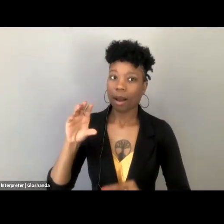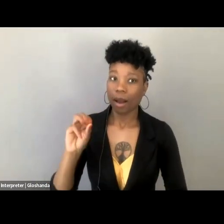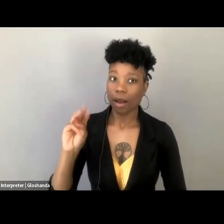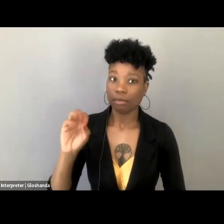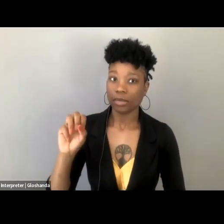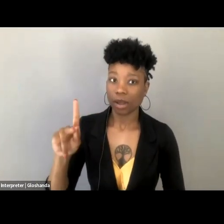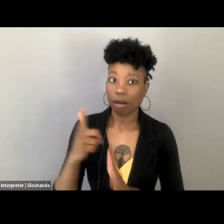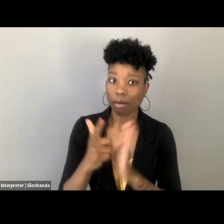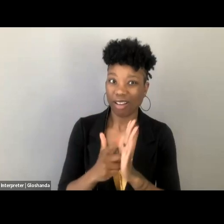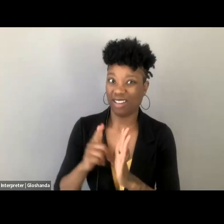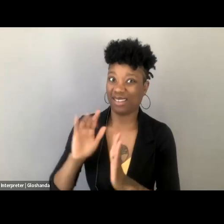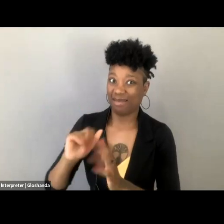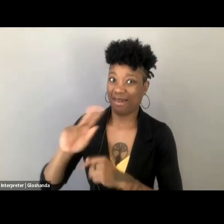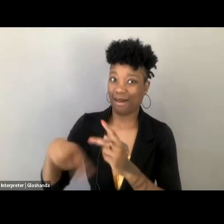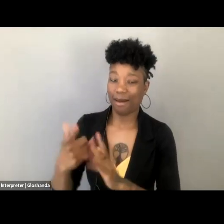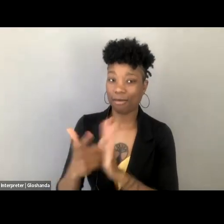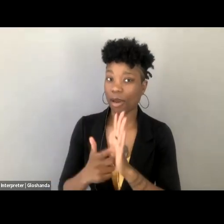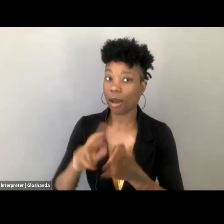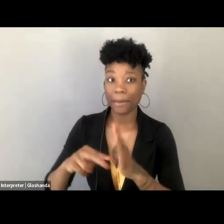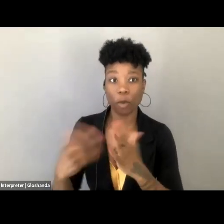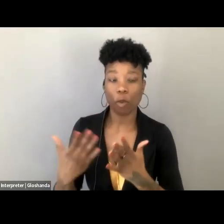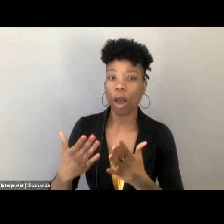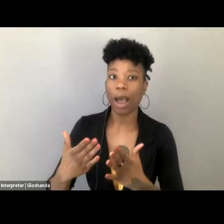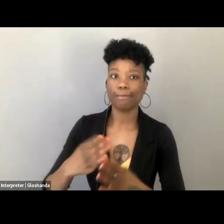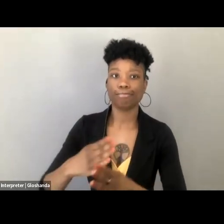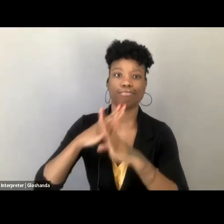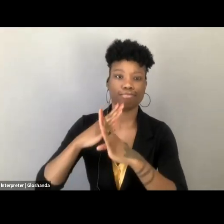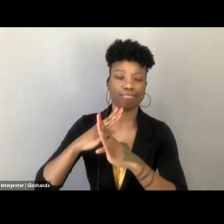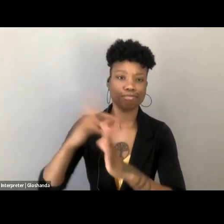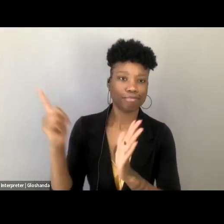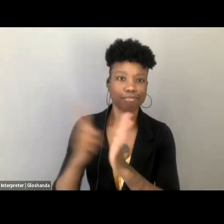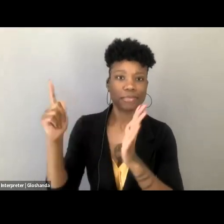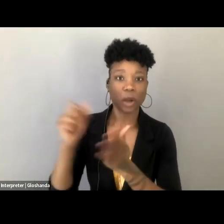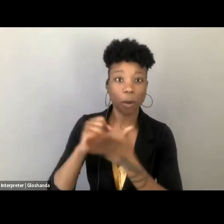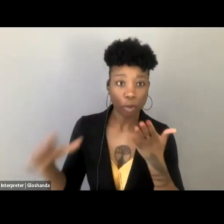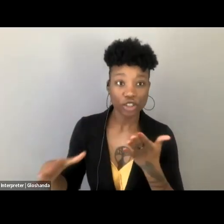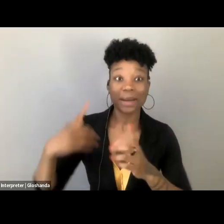usually forbade the practice of abortion itself, but also forbade advising, aiding,